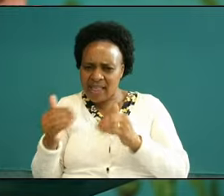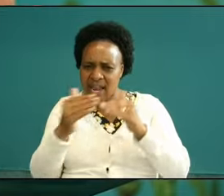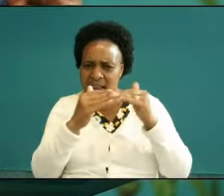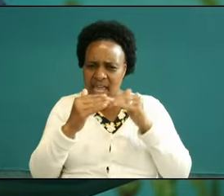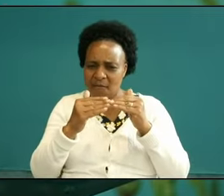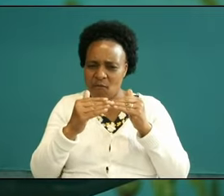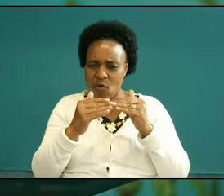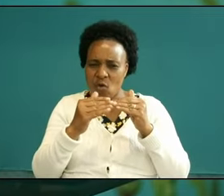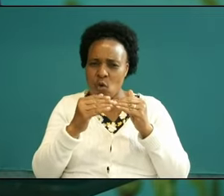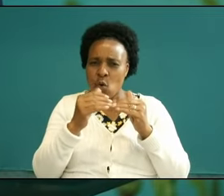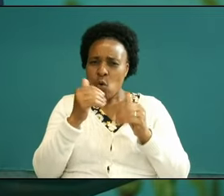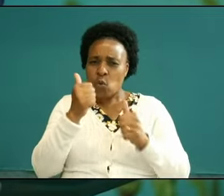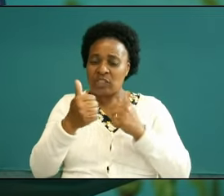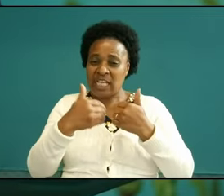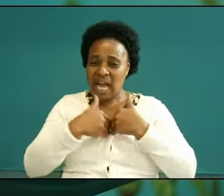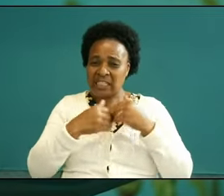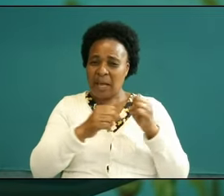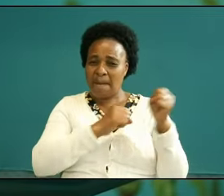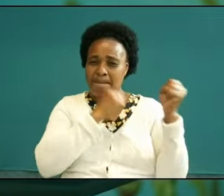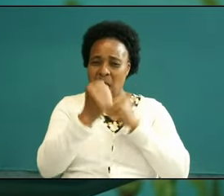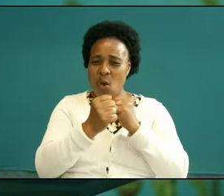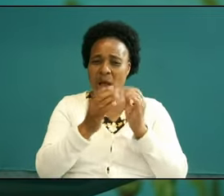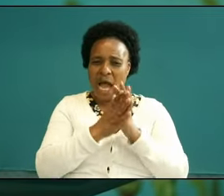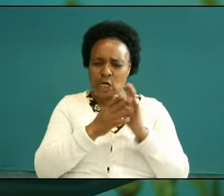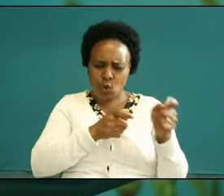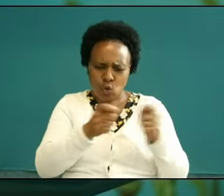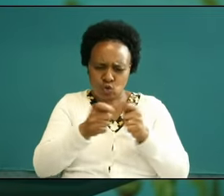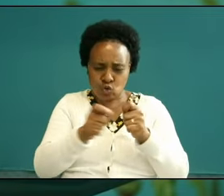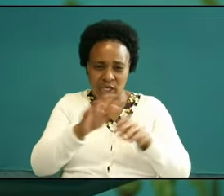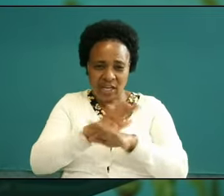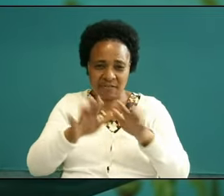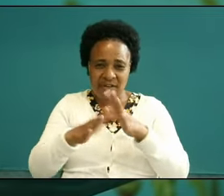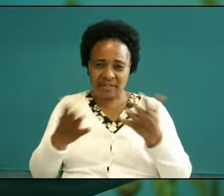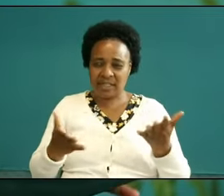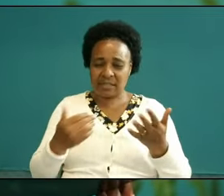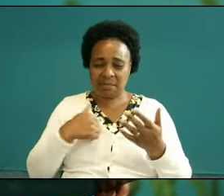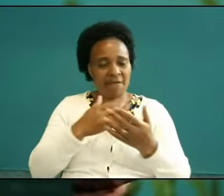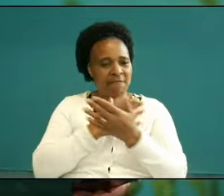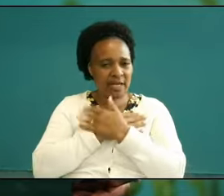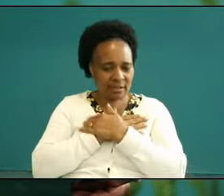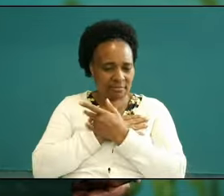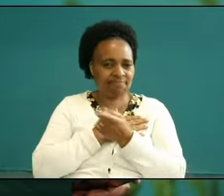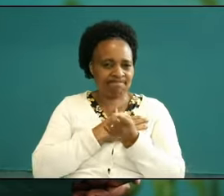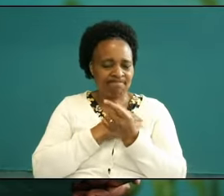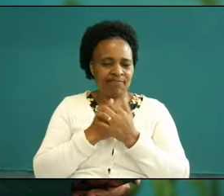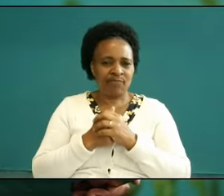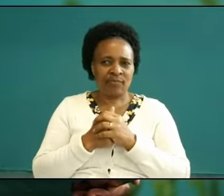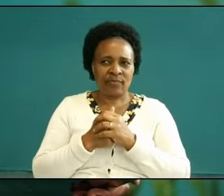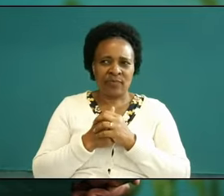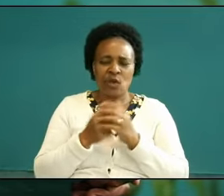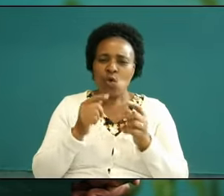control you see let me let me speak to my church this morning and let us know friends when we go